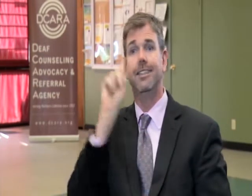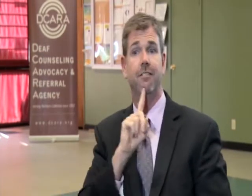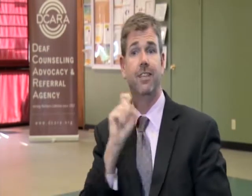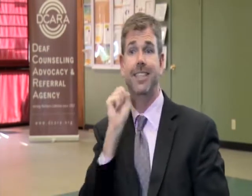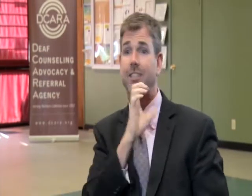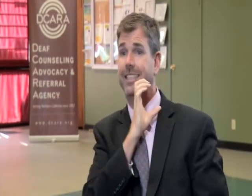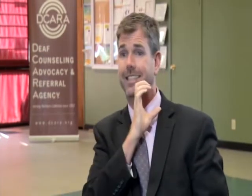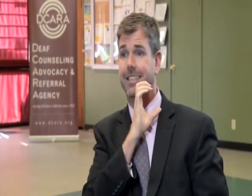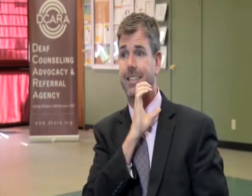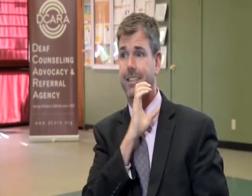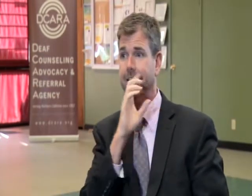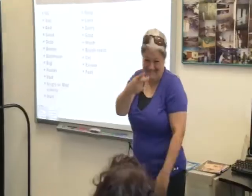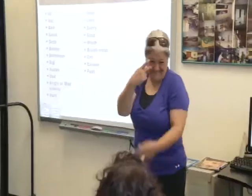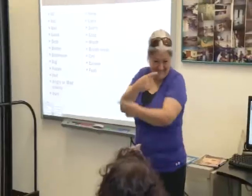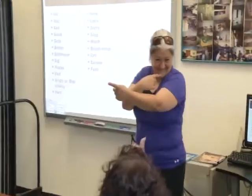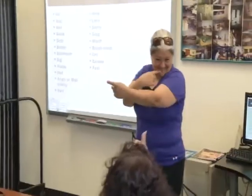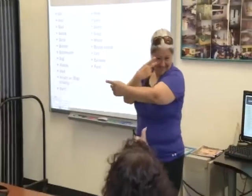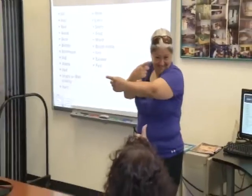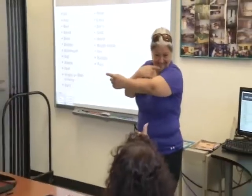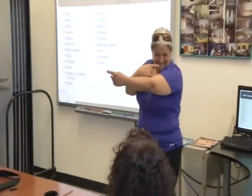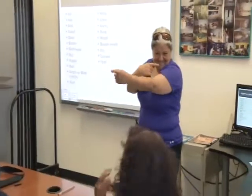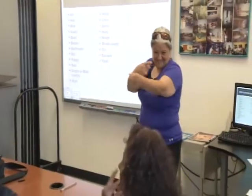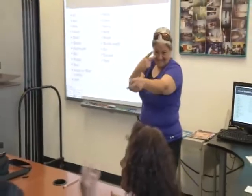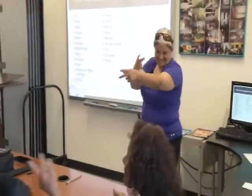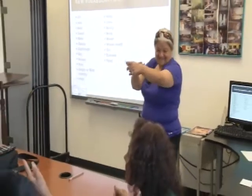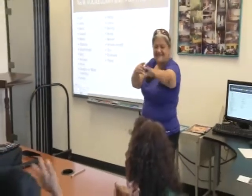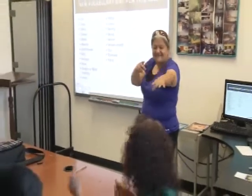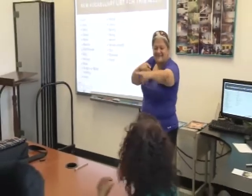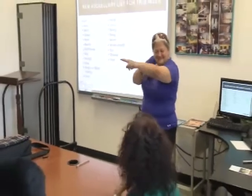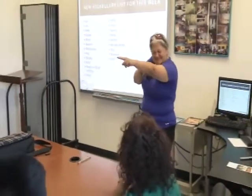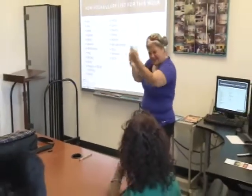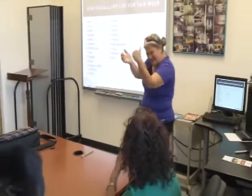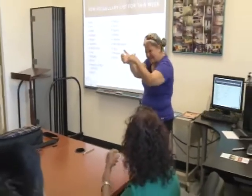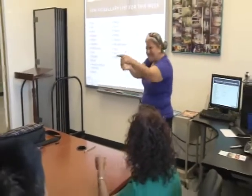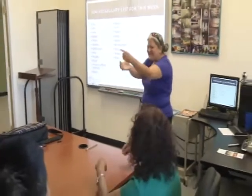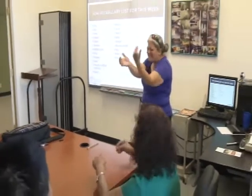diagnosed Deaf, Hard of Hearing, DeafBlind, or Late-Deafened all the way to Senior Citizens.